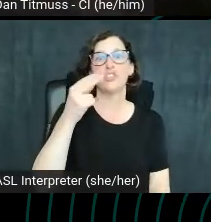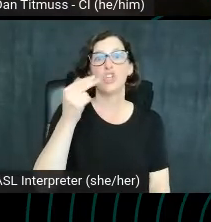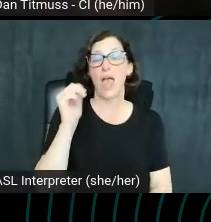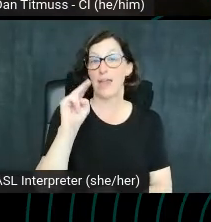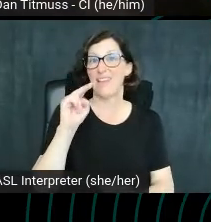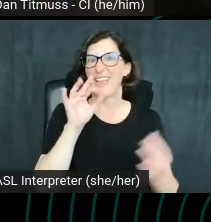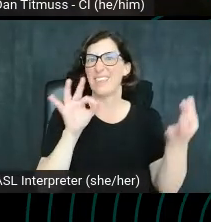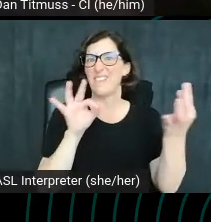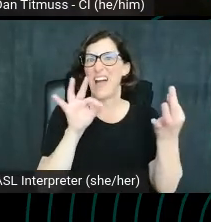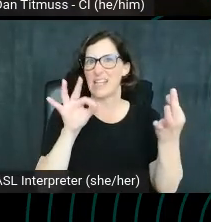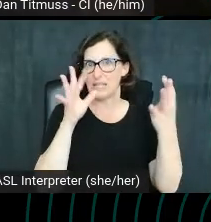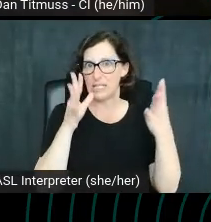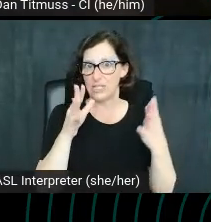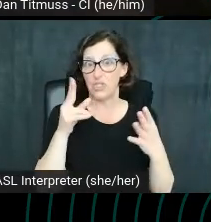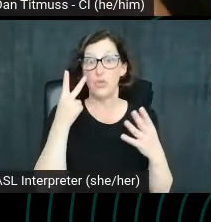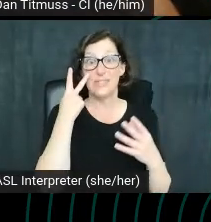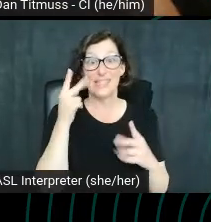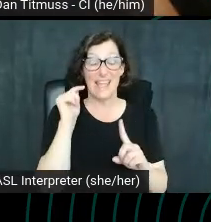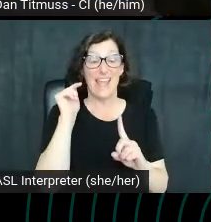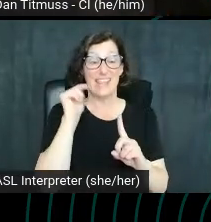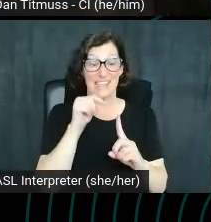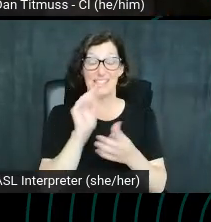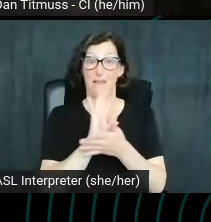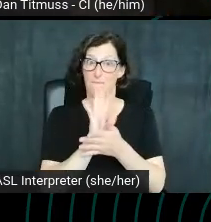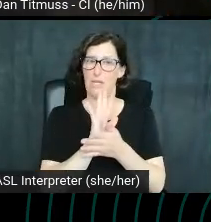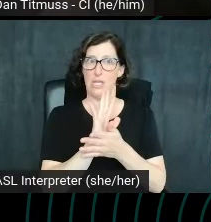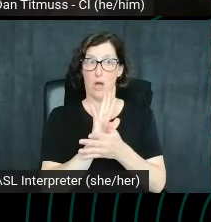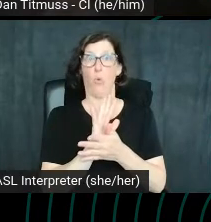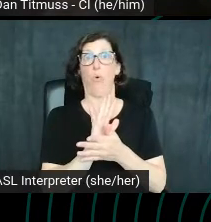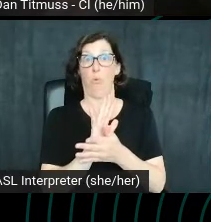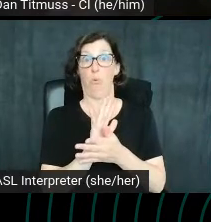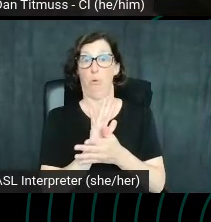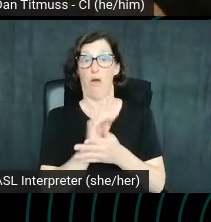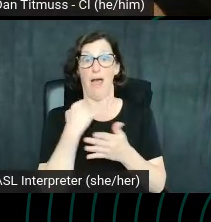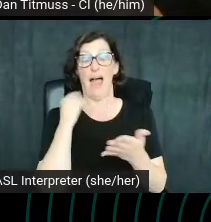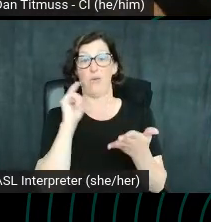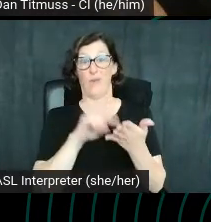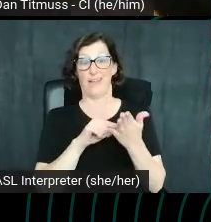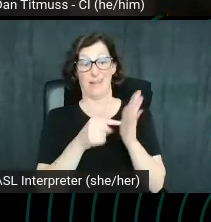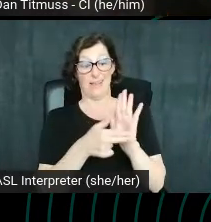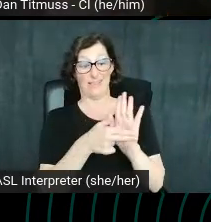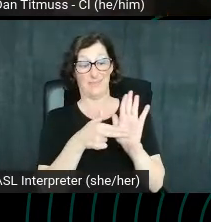that this video really sticks out to recognize that branding and branding does.